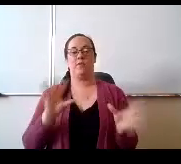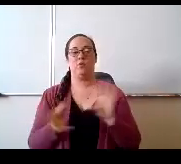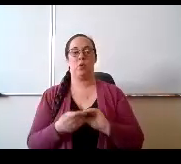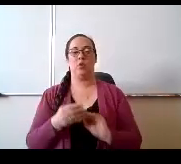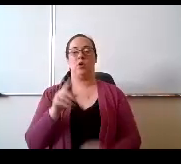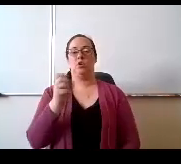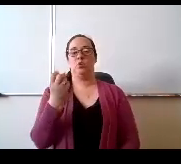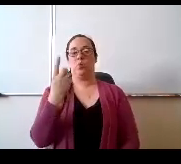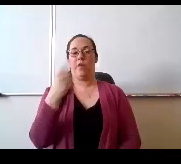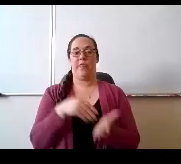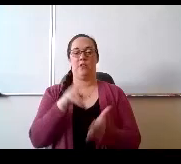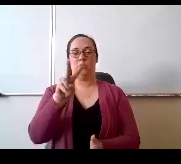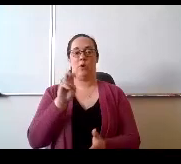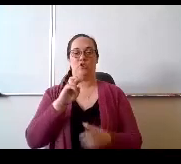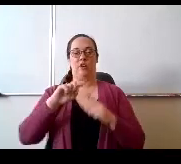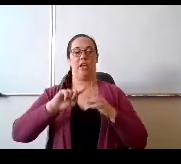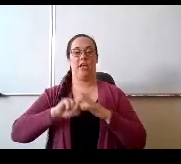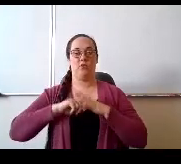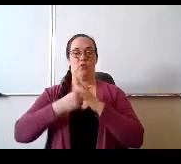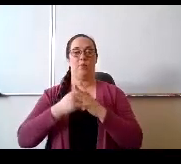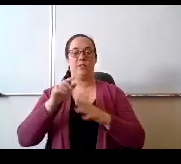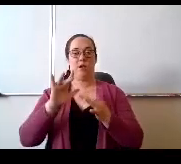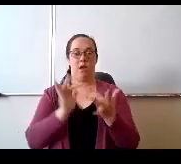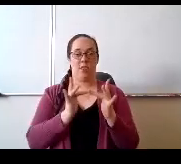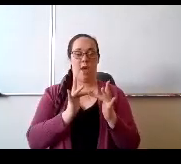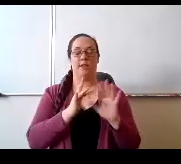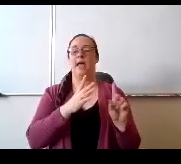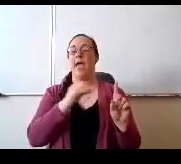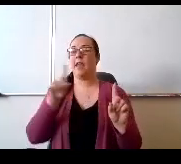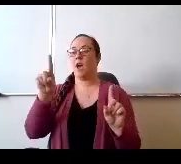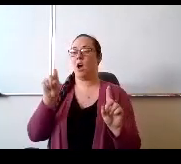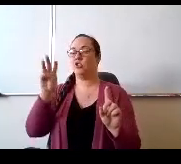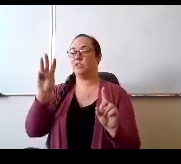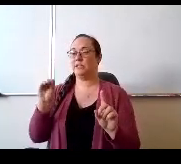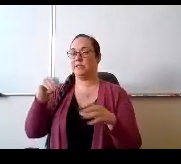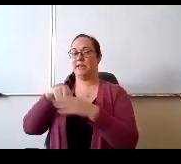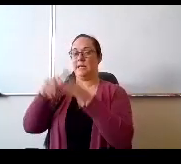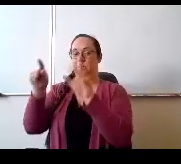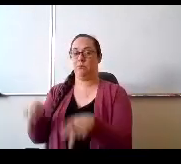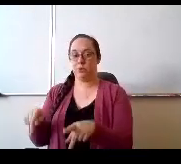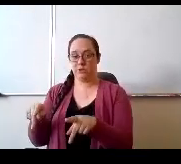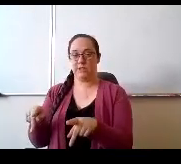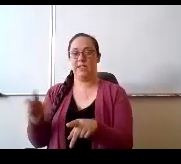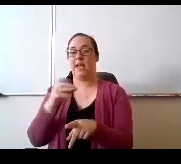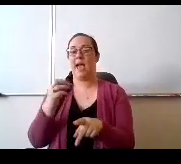and the reason why I called them enrollments because one student to take